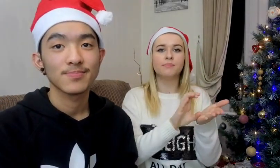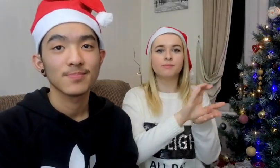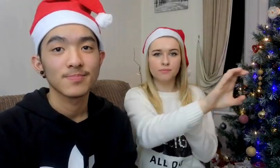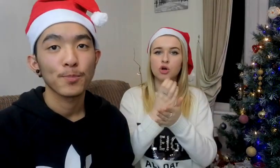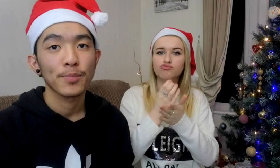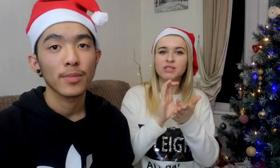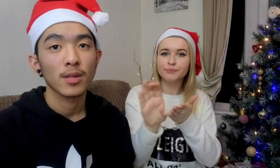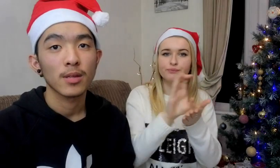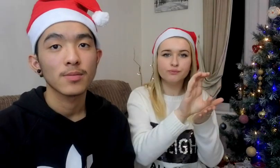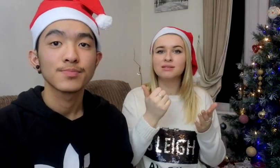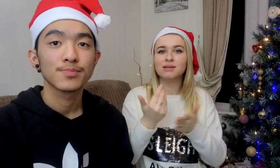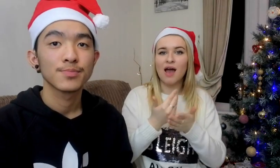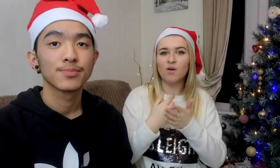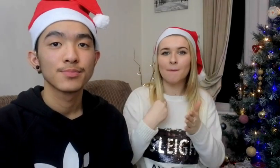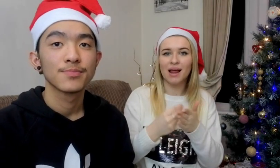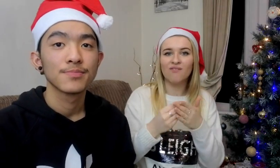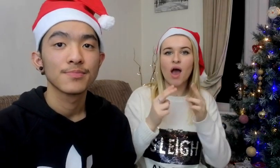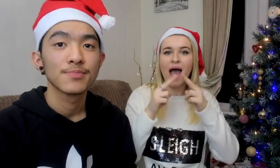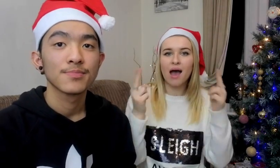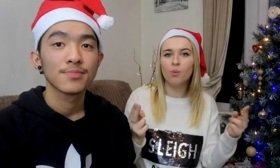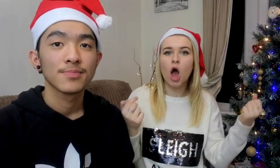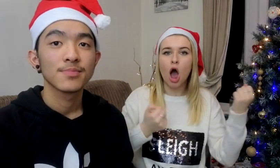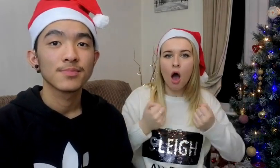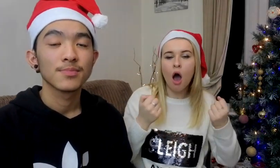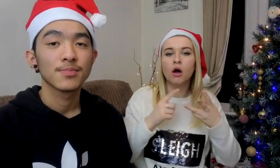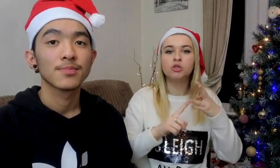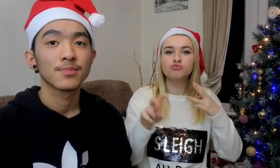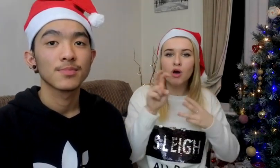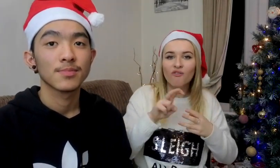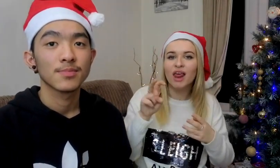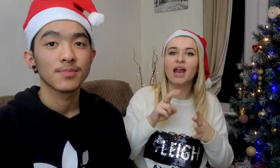And I also will give some of the money to charities I will save money for a new house, a car and travel the world